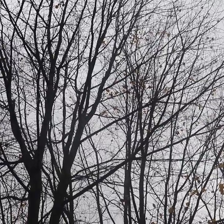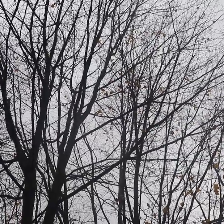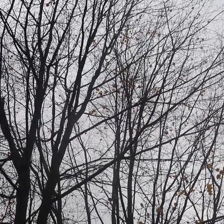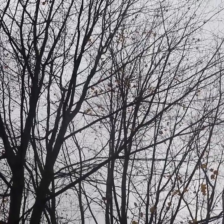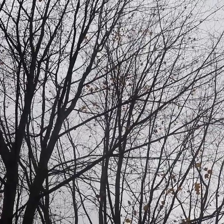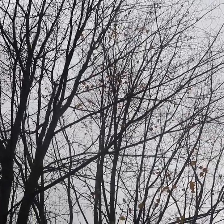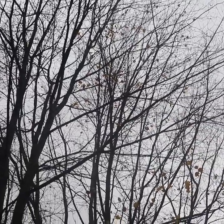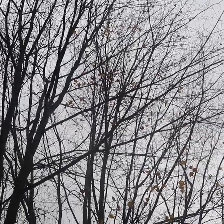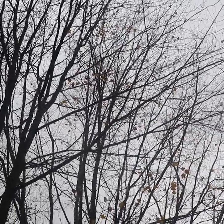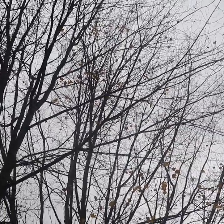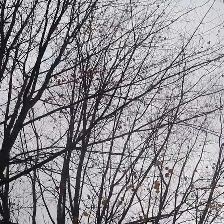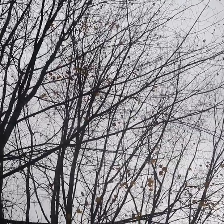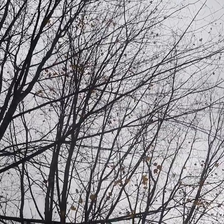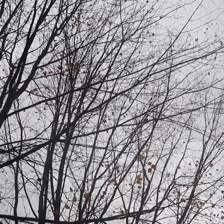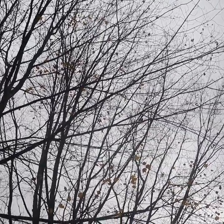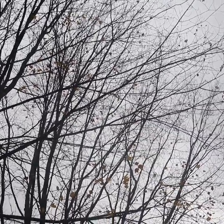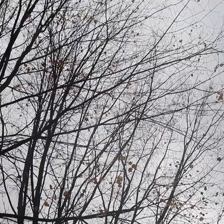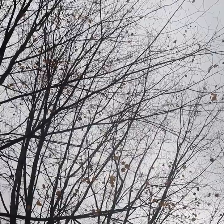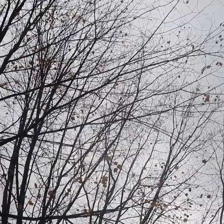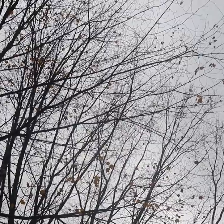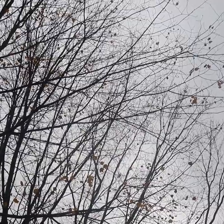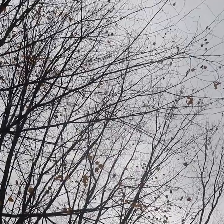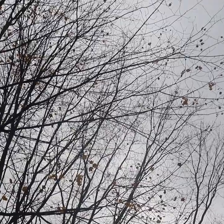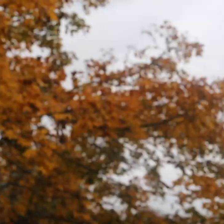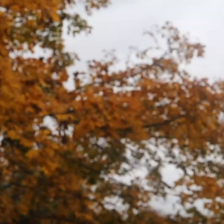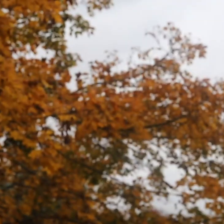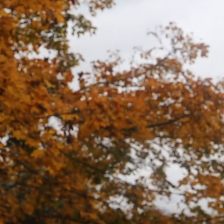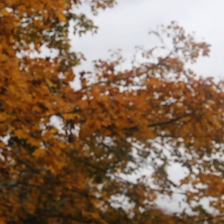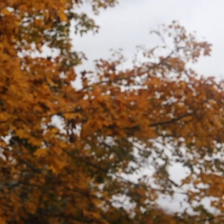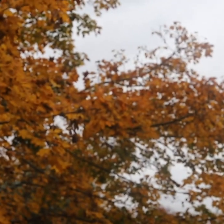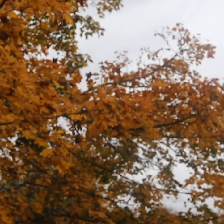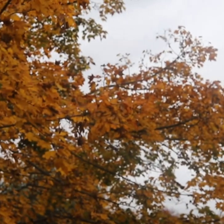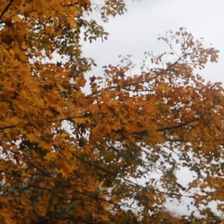The best way to understand Paganism, I think is if you think of